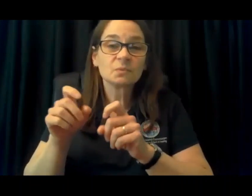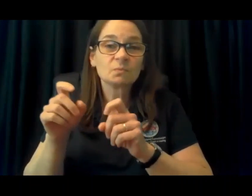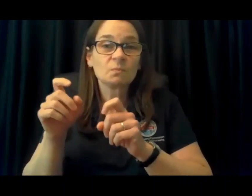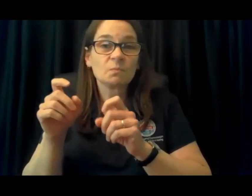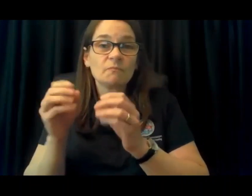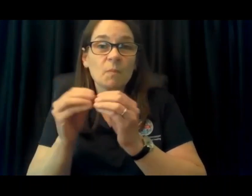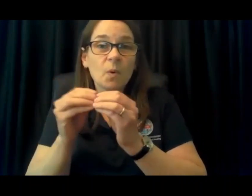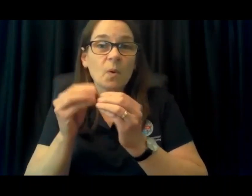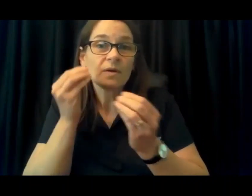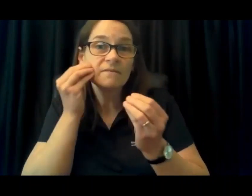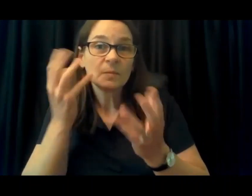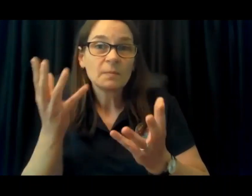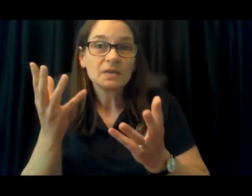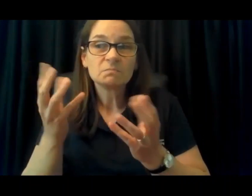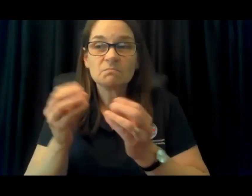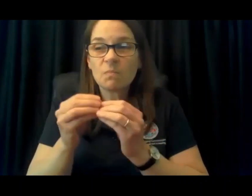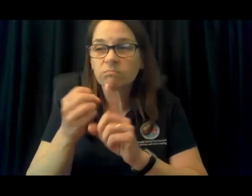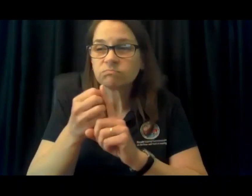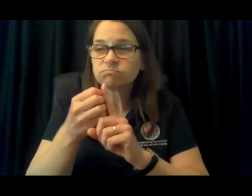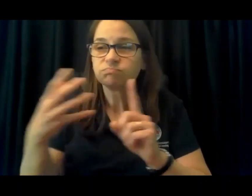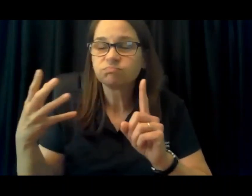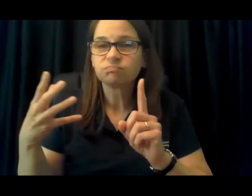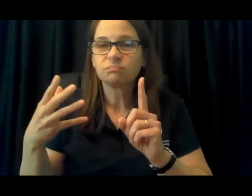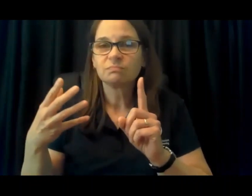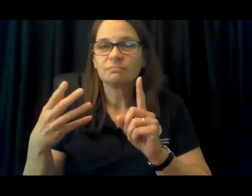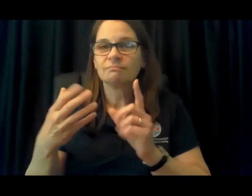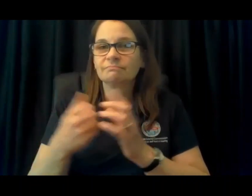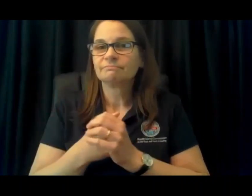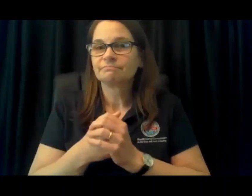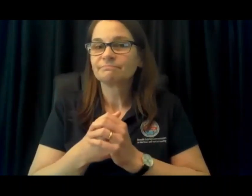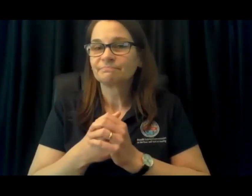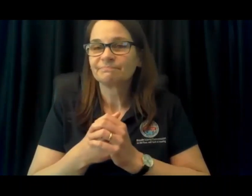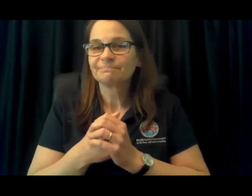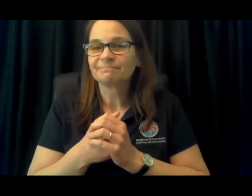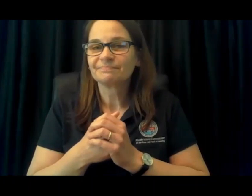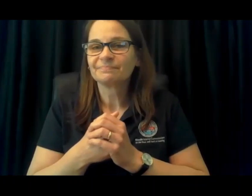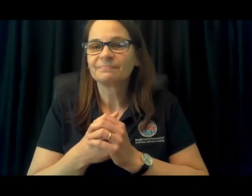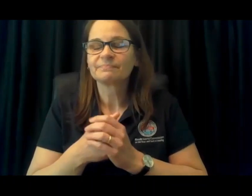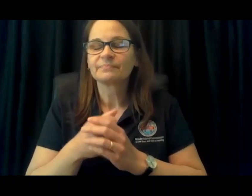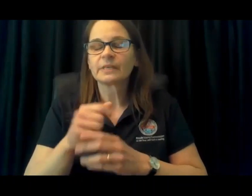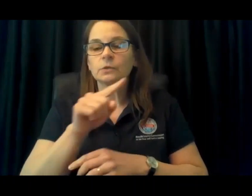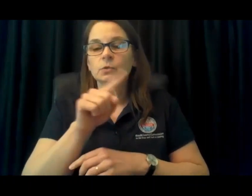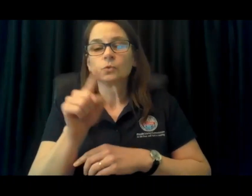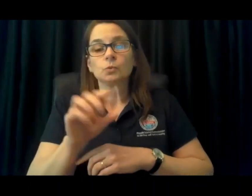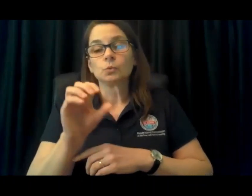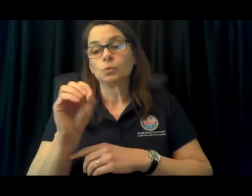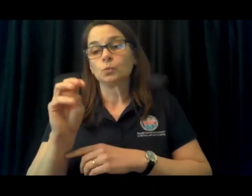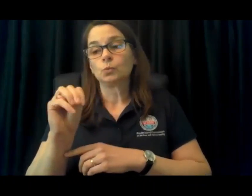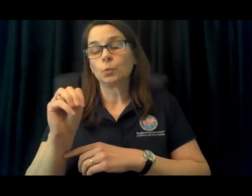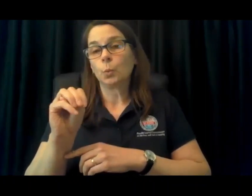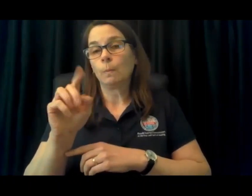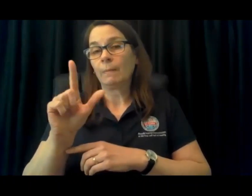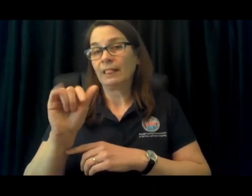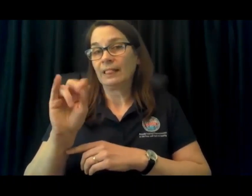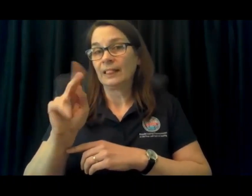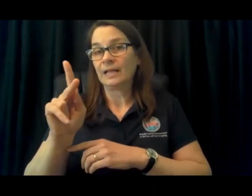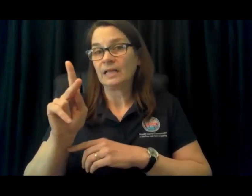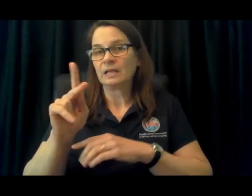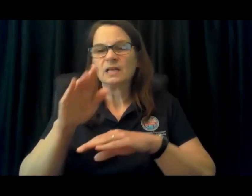You may have additional questions or want to get more information on a particular organization.